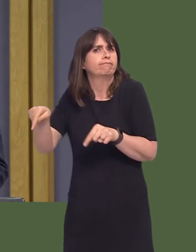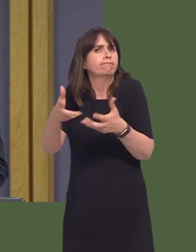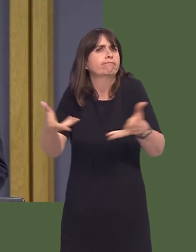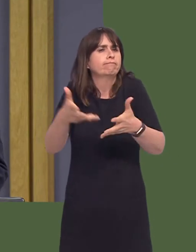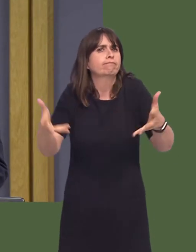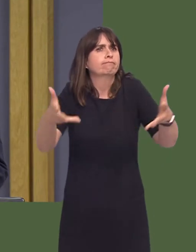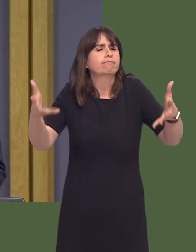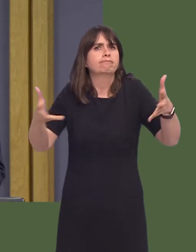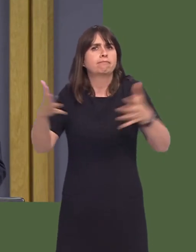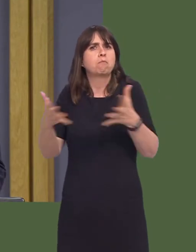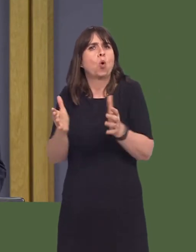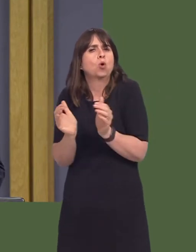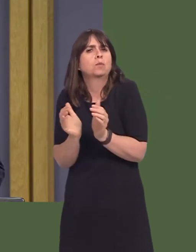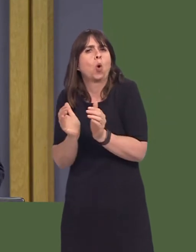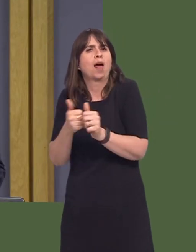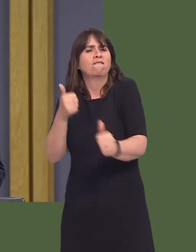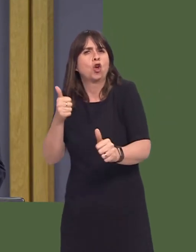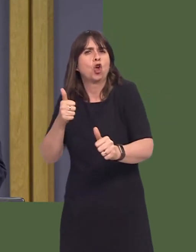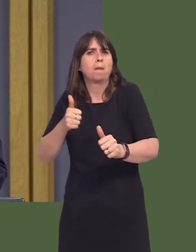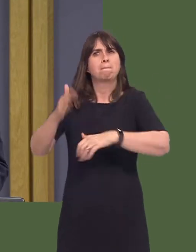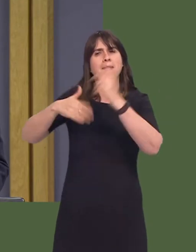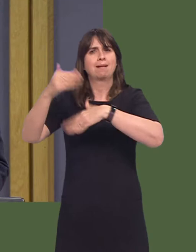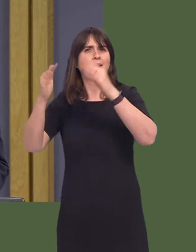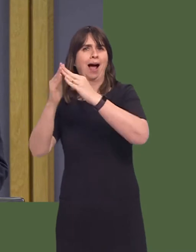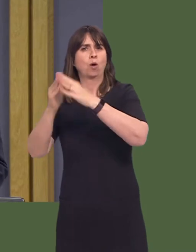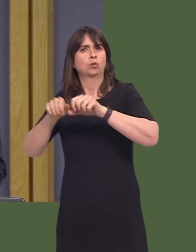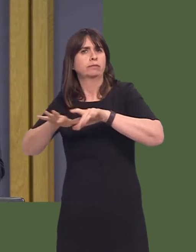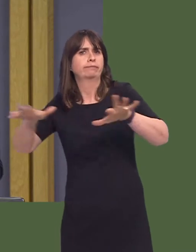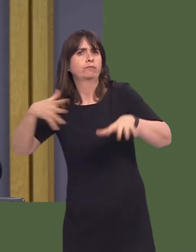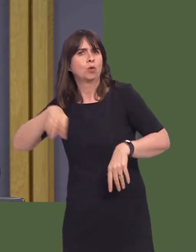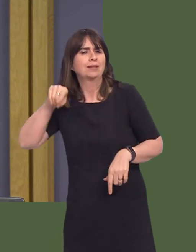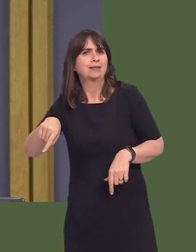to explore how we can do more of that. But I'd like to know what more the Welsh Government